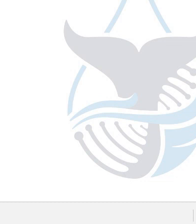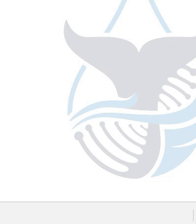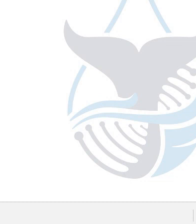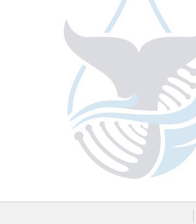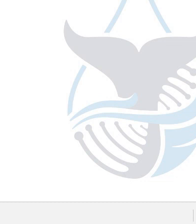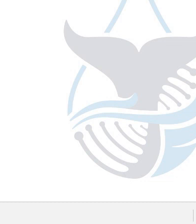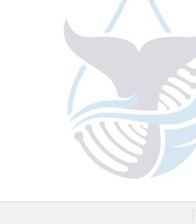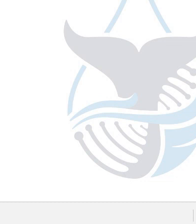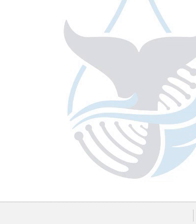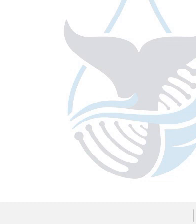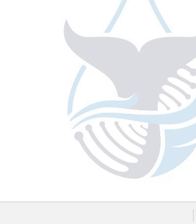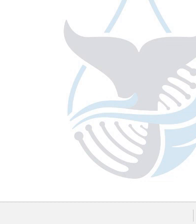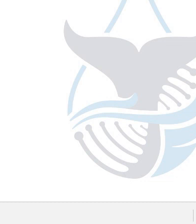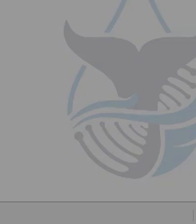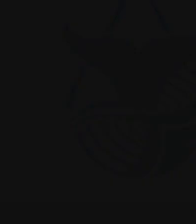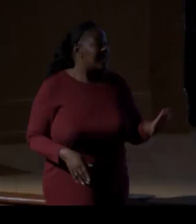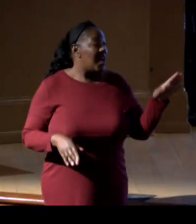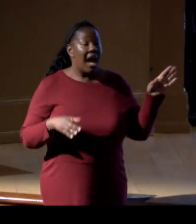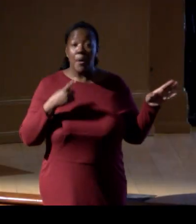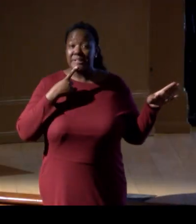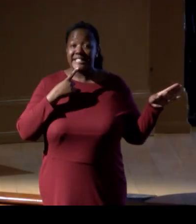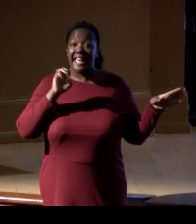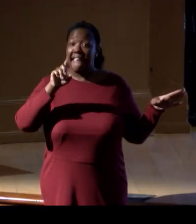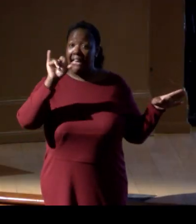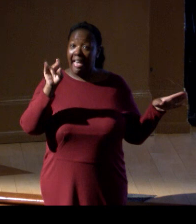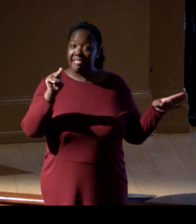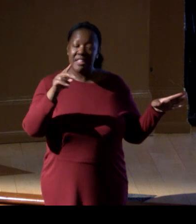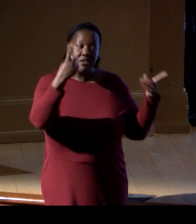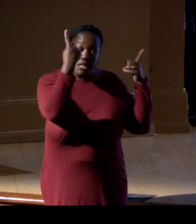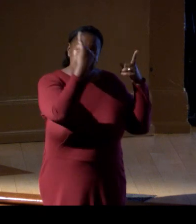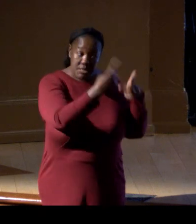So I just wanna say, Ellen, ditto to everything you said first.